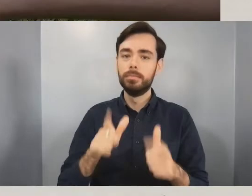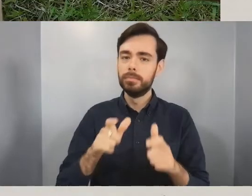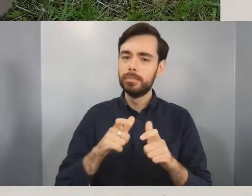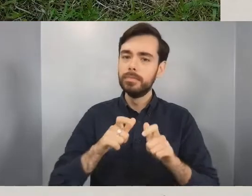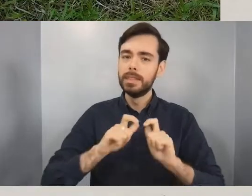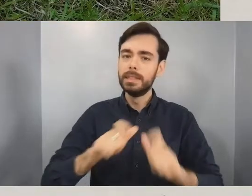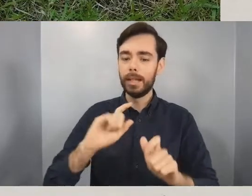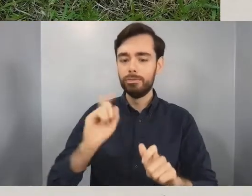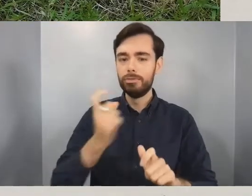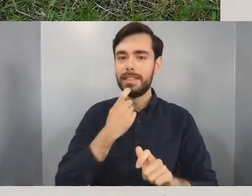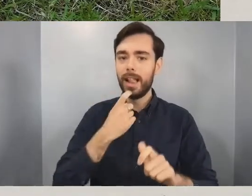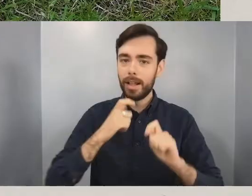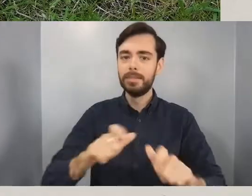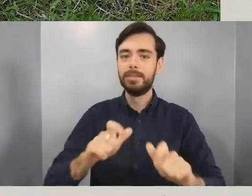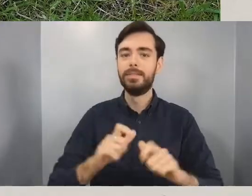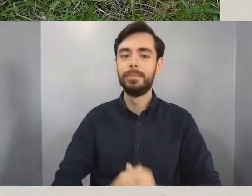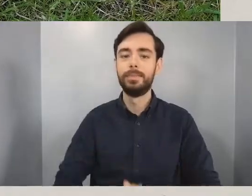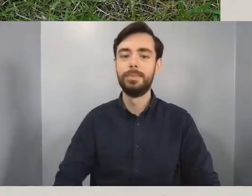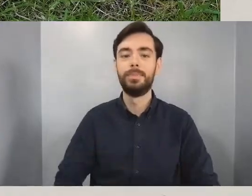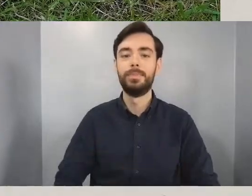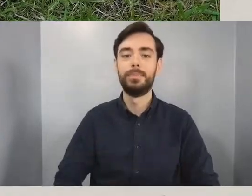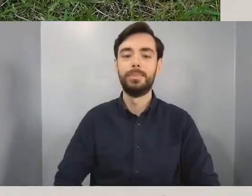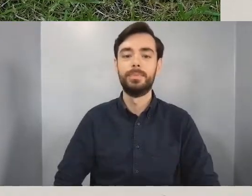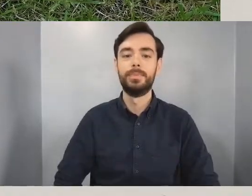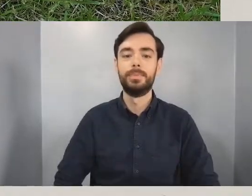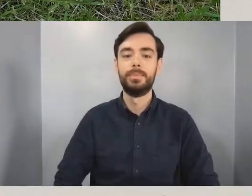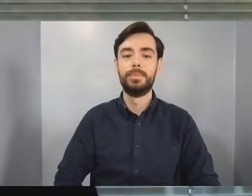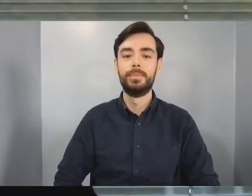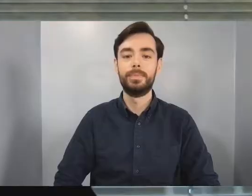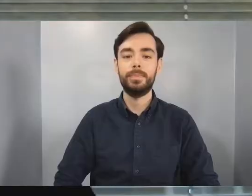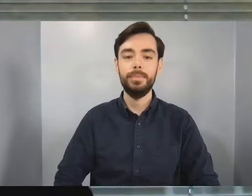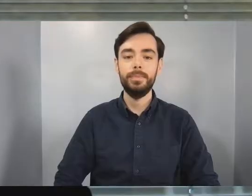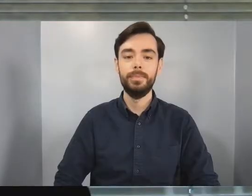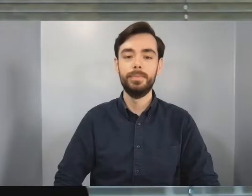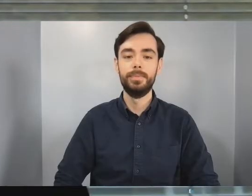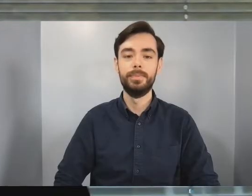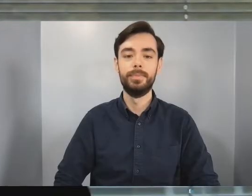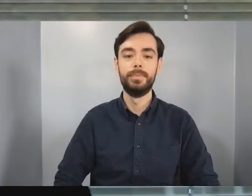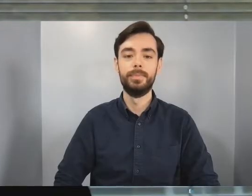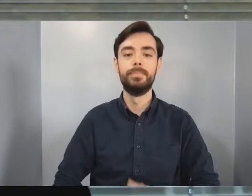So although the last year has been incredibly difficult, there is good news and that is